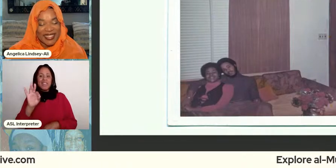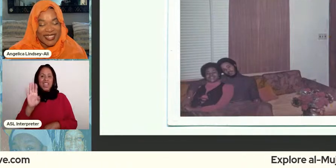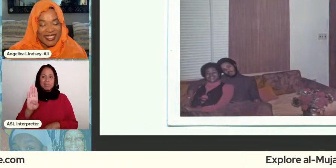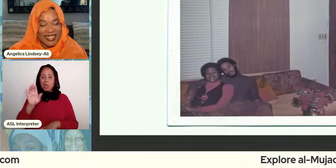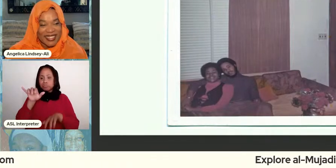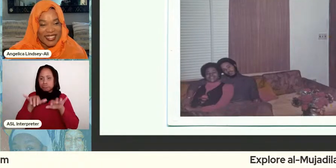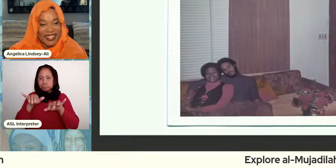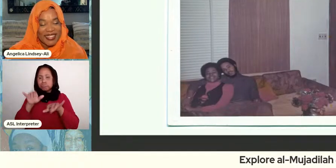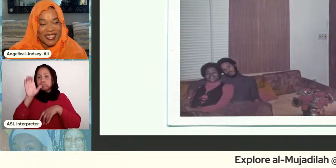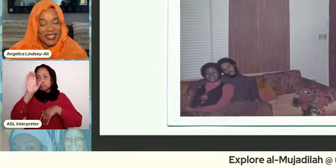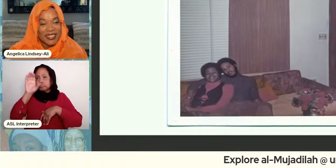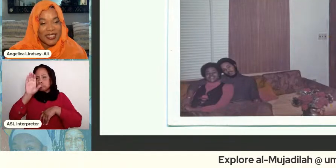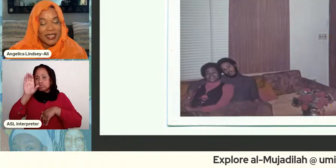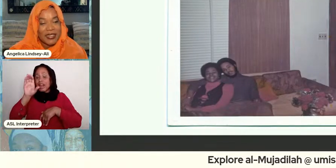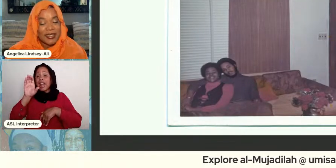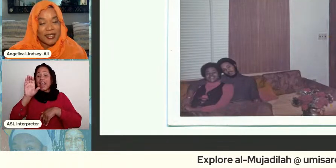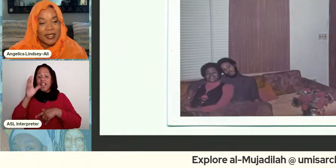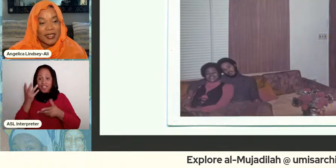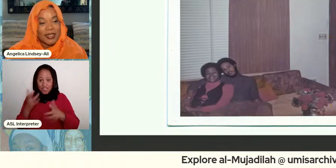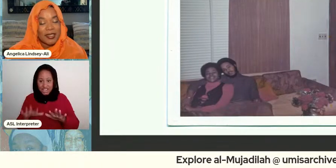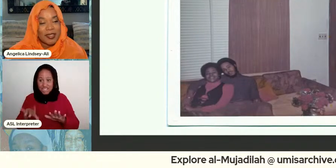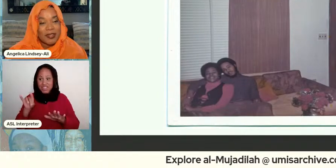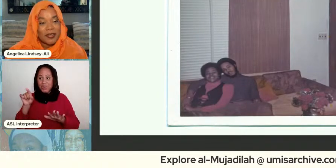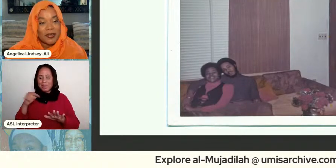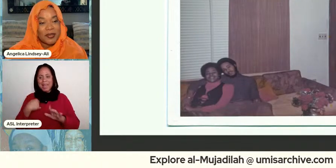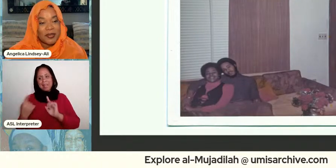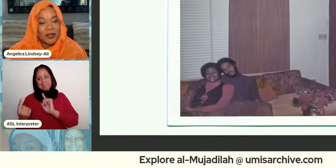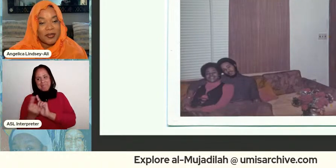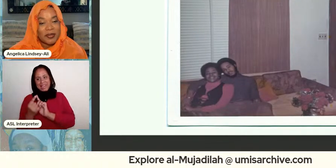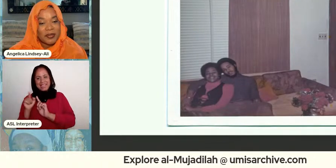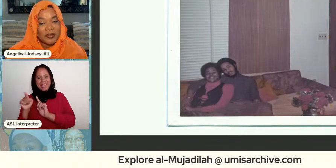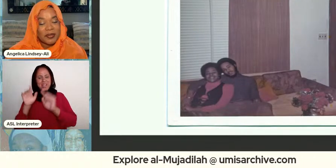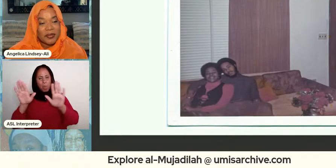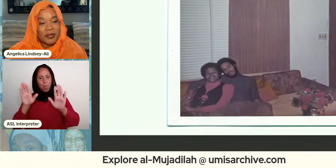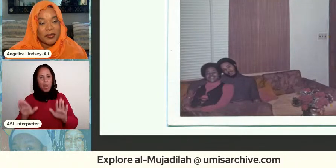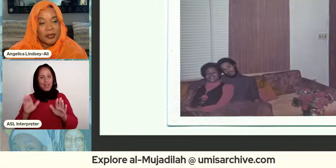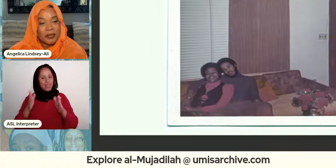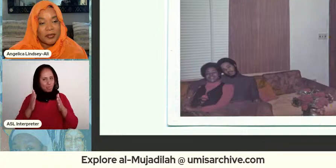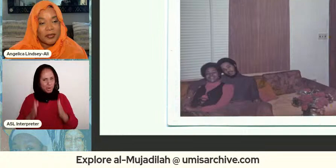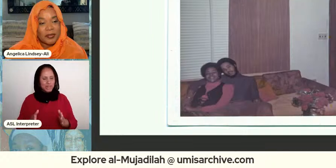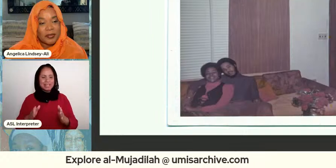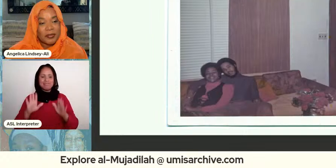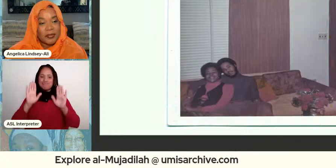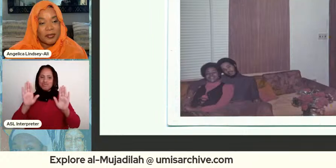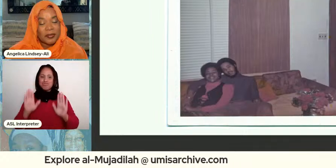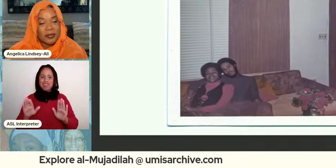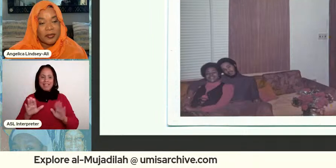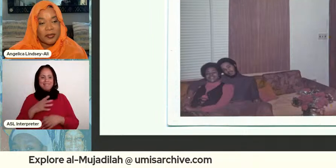and so i met him right and he's a wonderful human being really great and um and i wanted to include